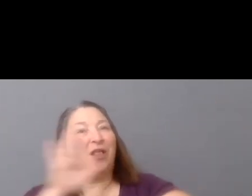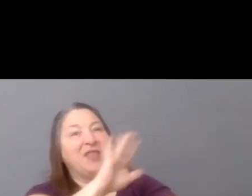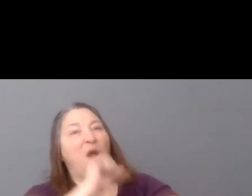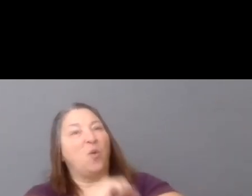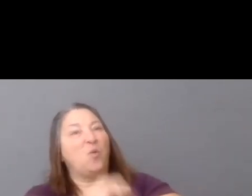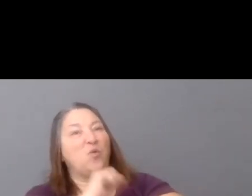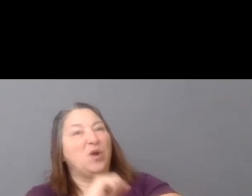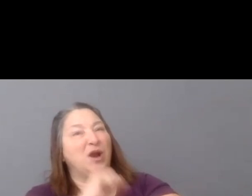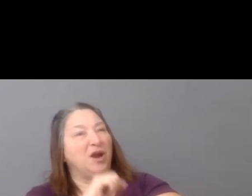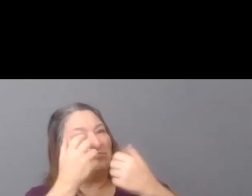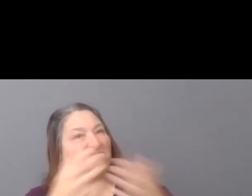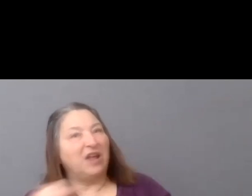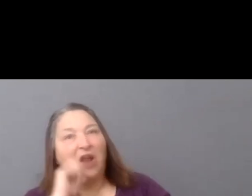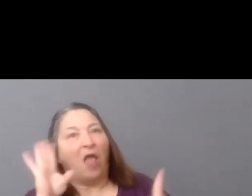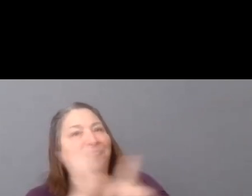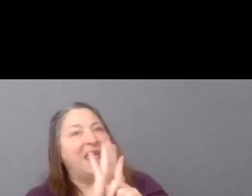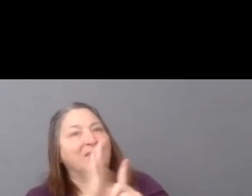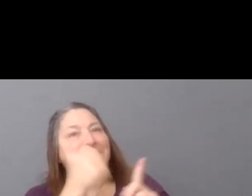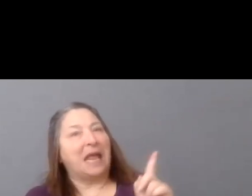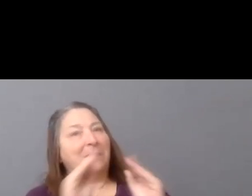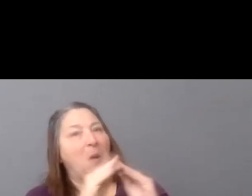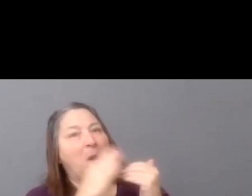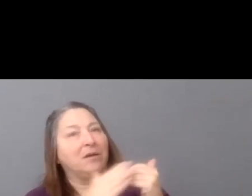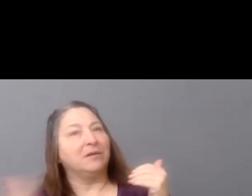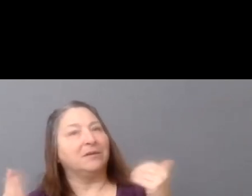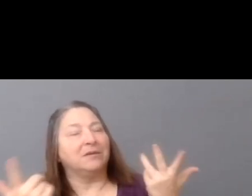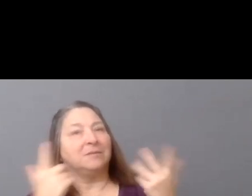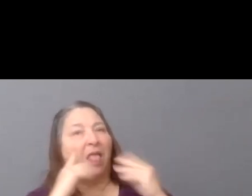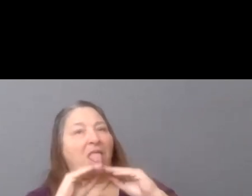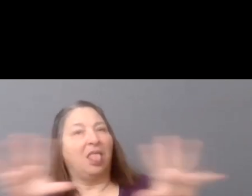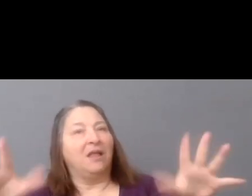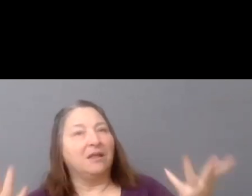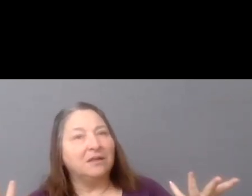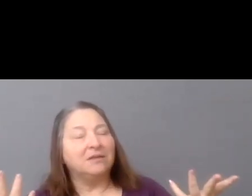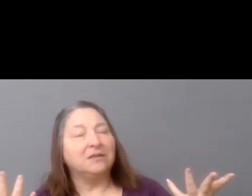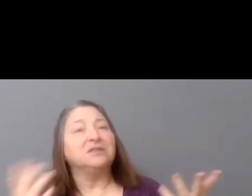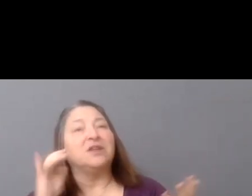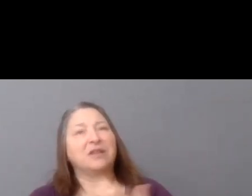So this has been a really formative conversation for the thinking about this conference